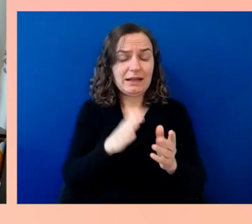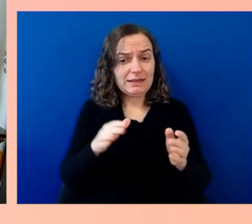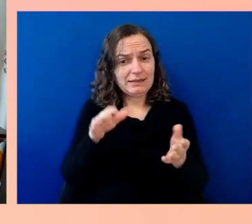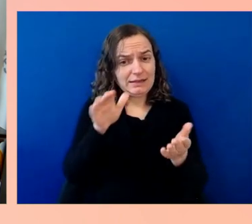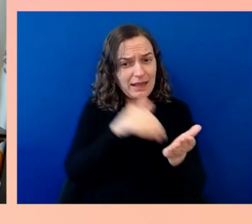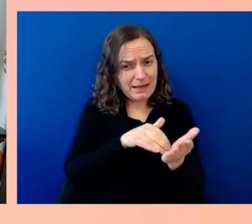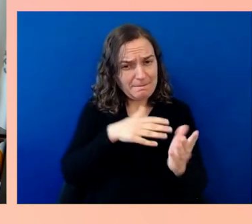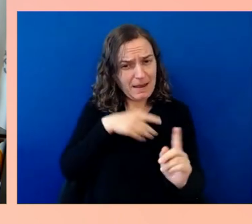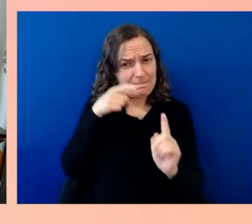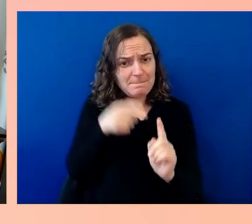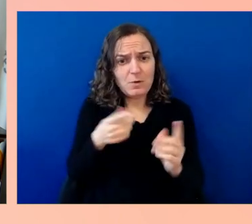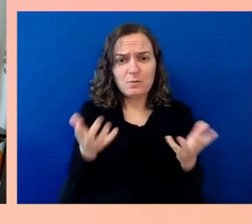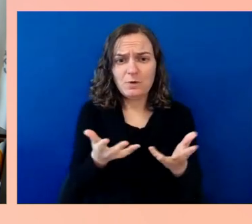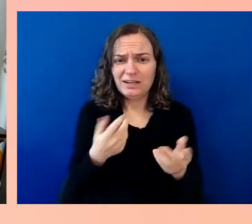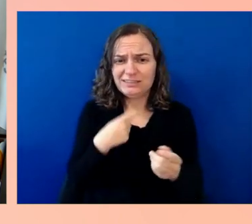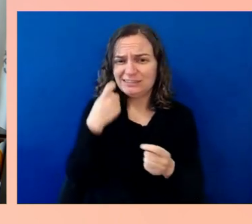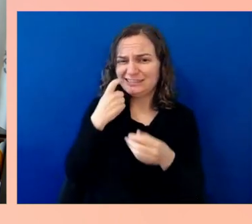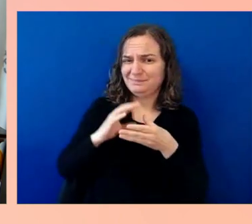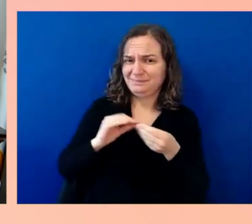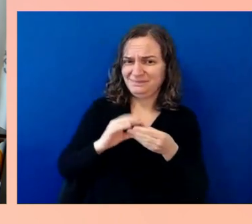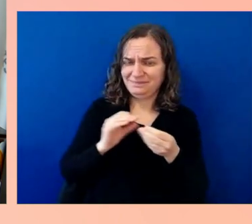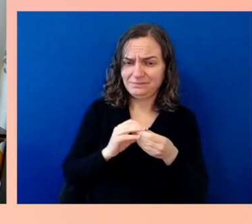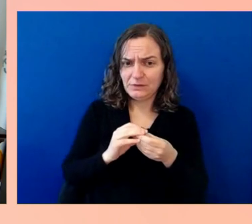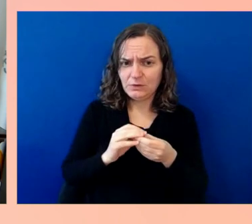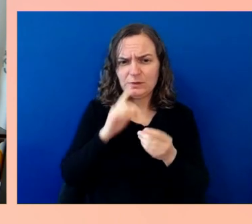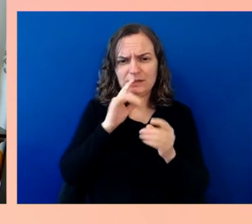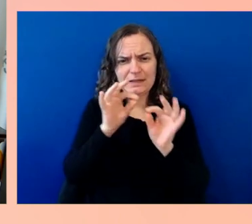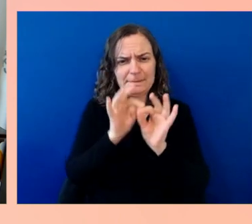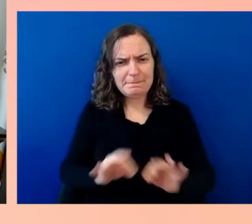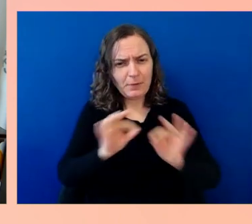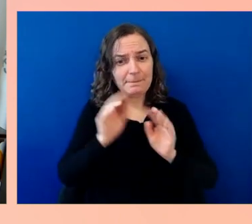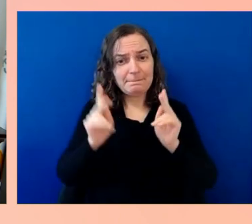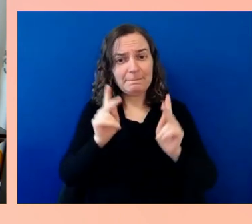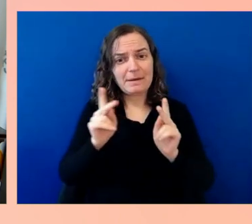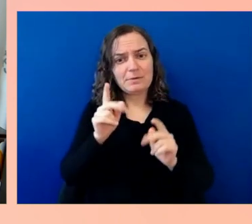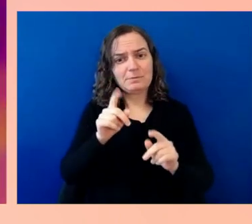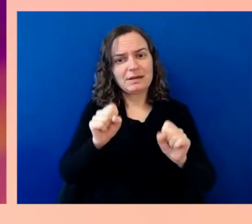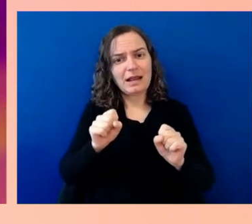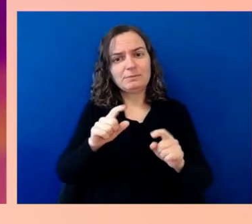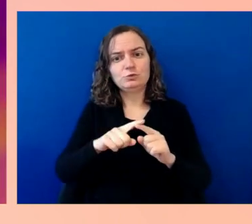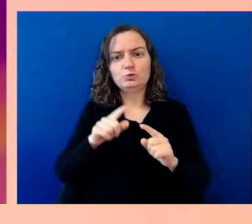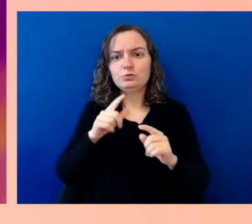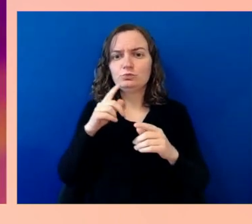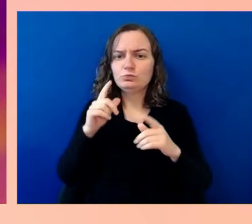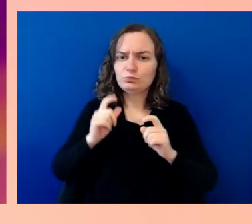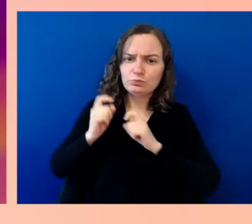contribute the most that they can to their families, their communities, and to our country. I think that's